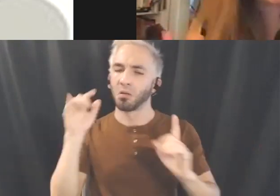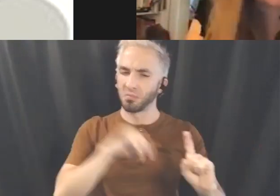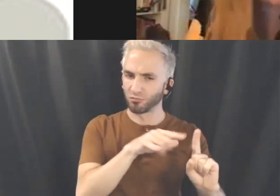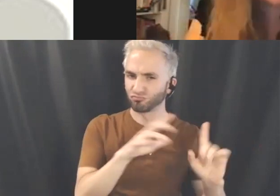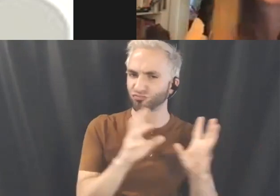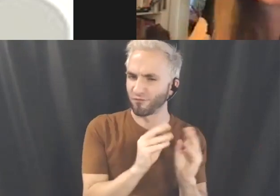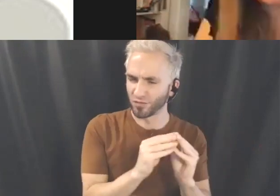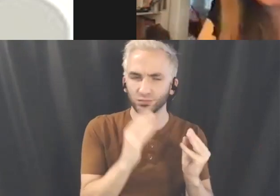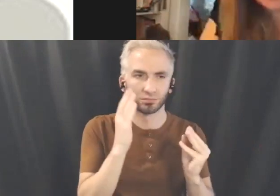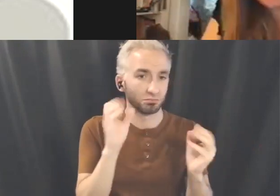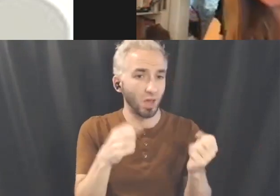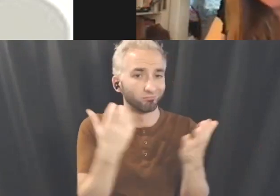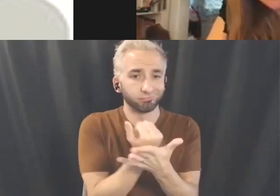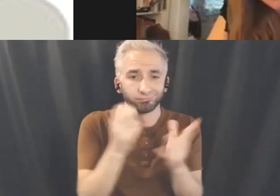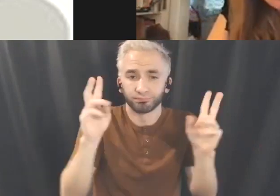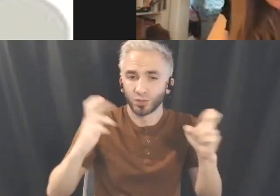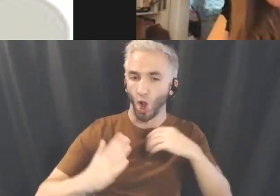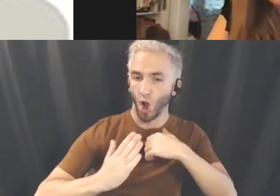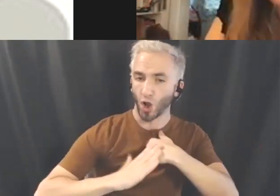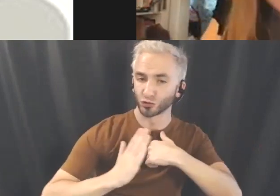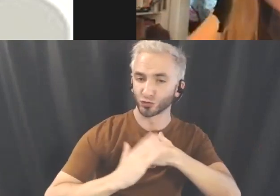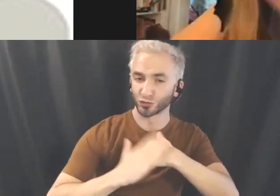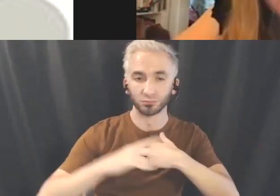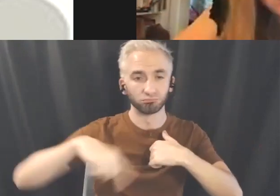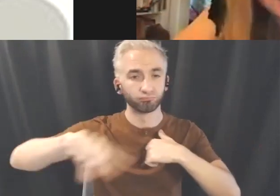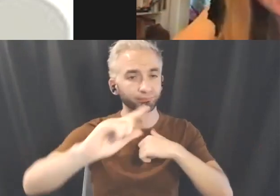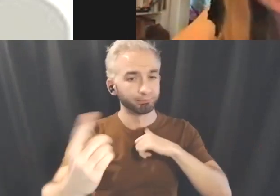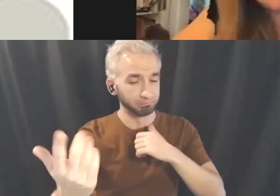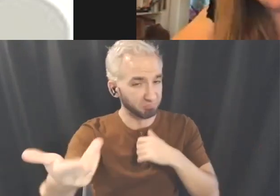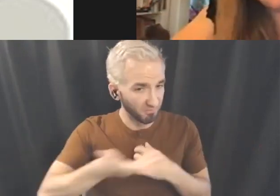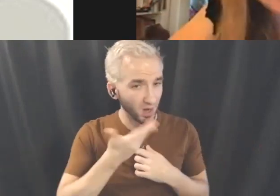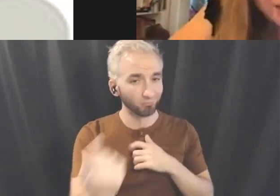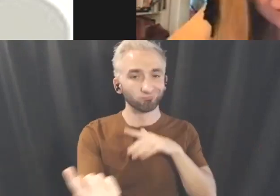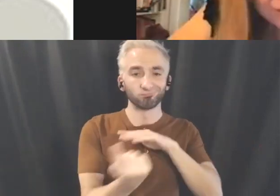have a consultation as well. So that's the project!